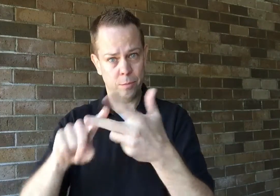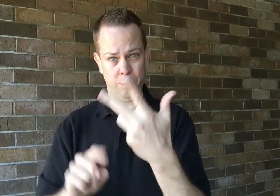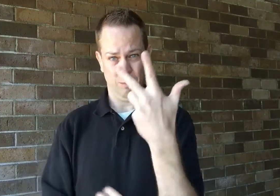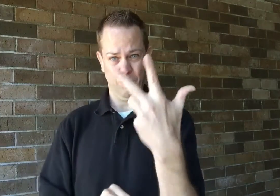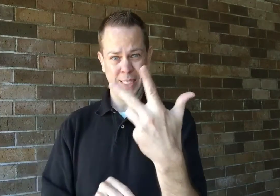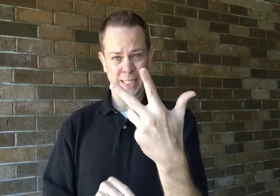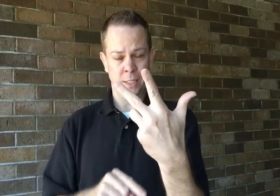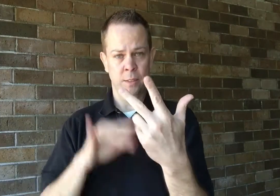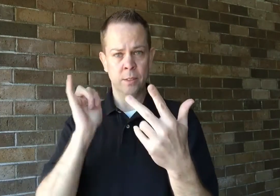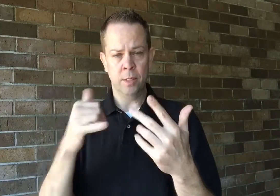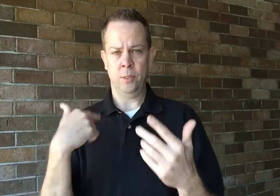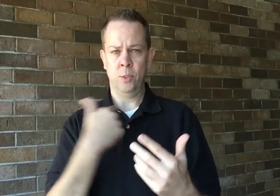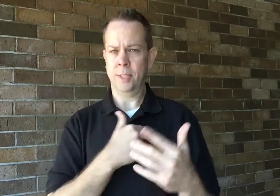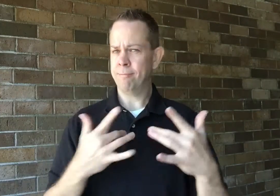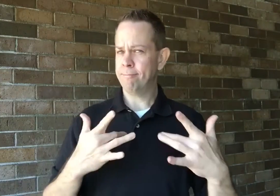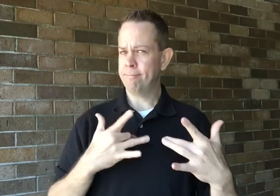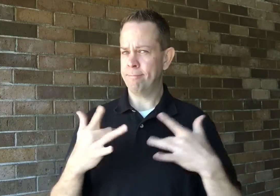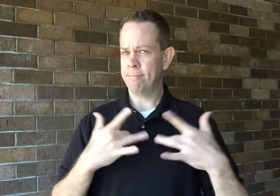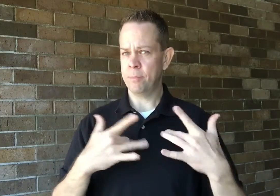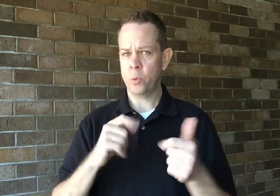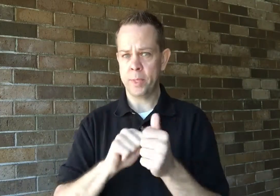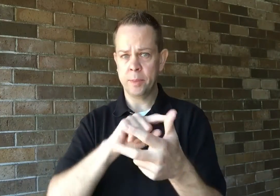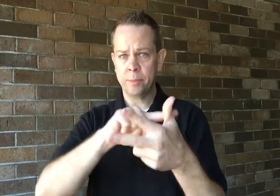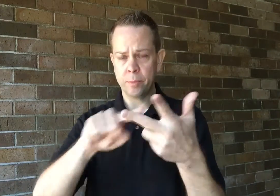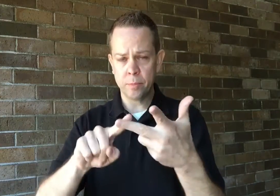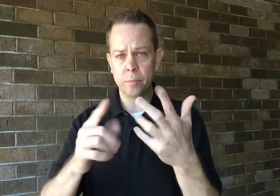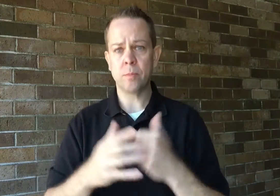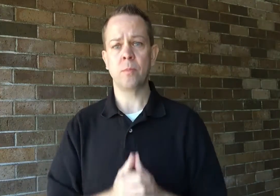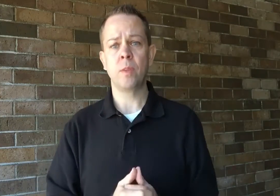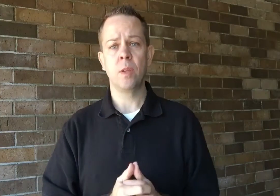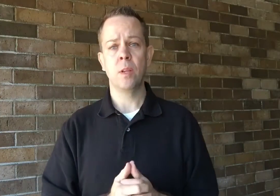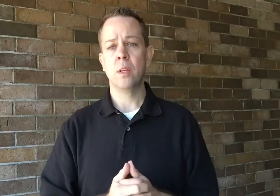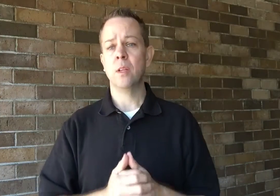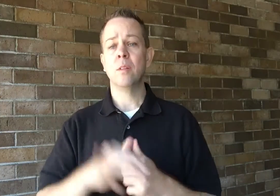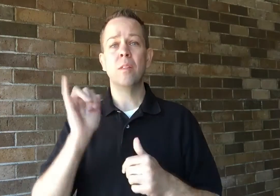three companies that we have concerns with.